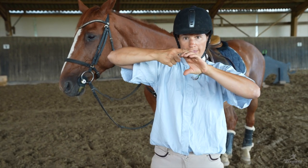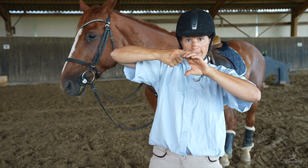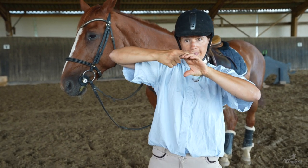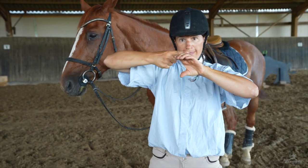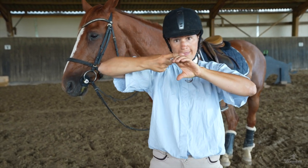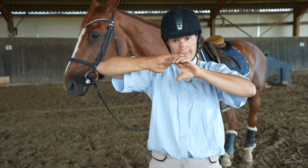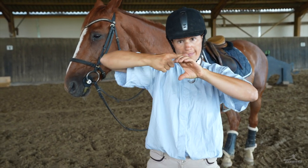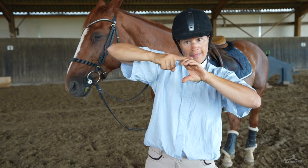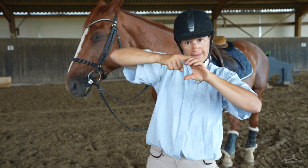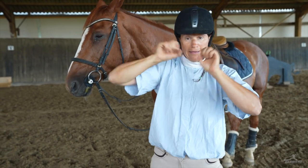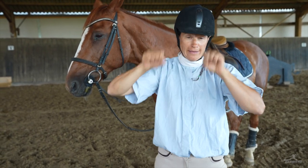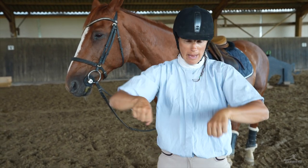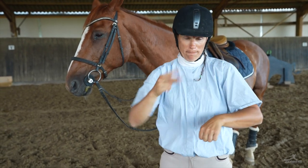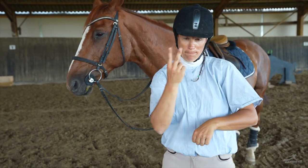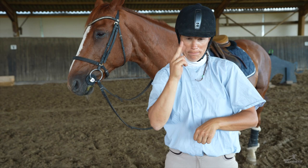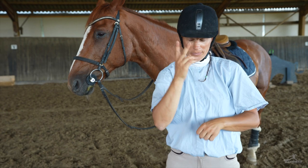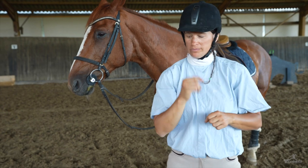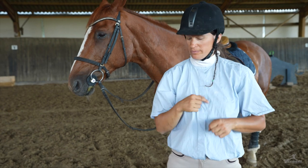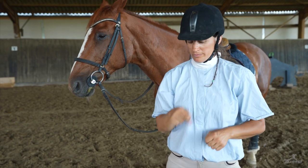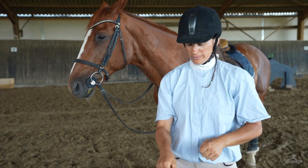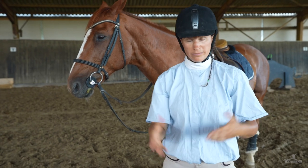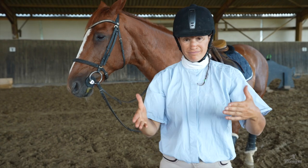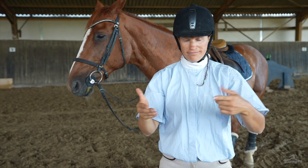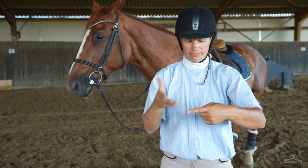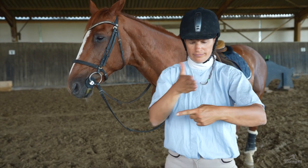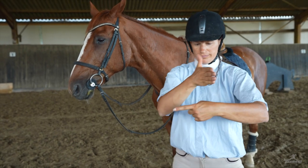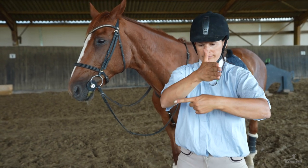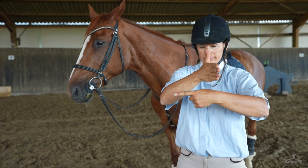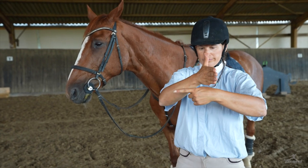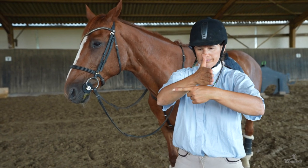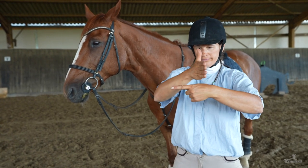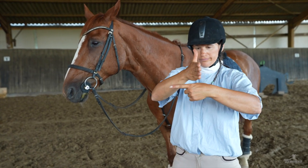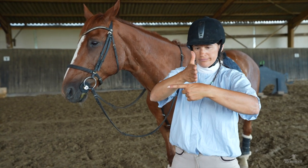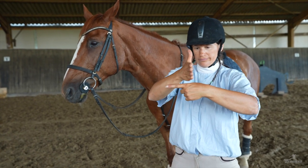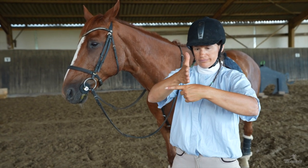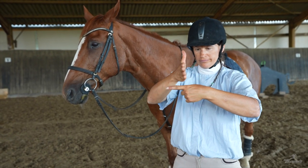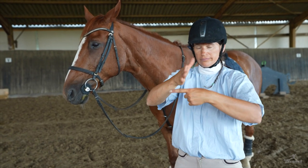You’ll see either in different competitions. The horse must walk parallel to the pole,